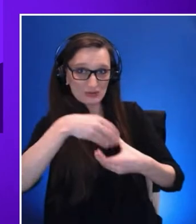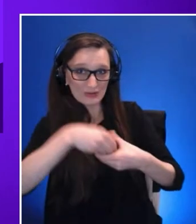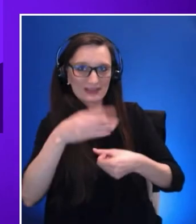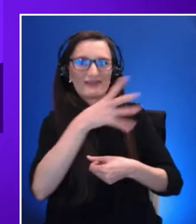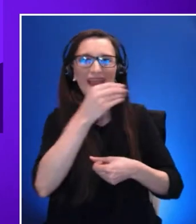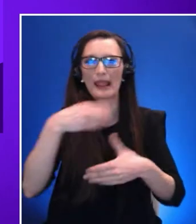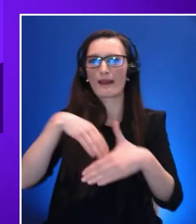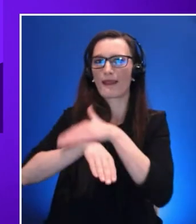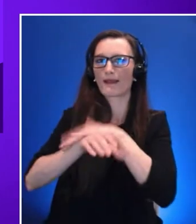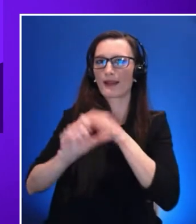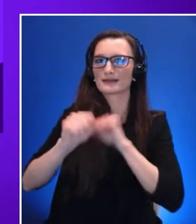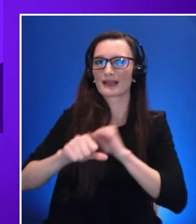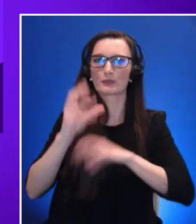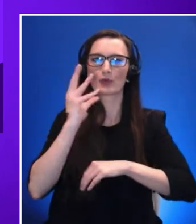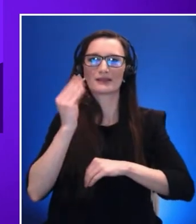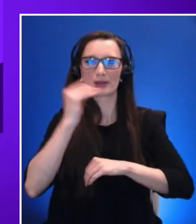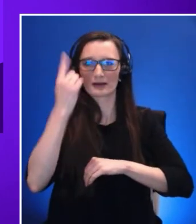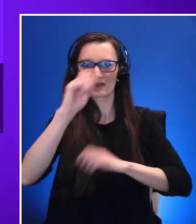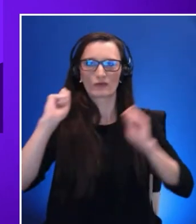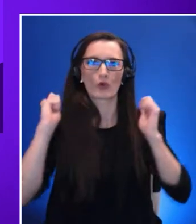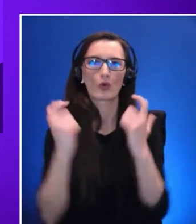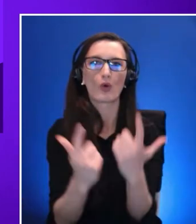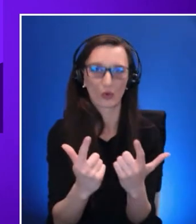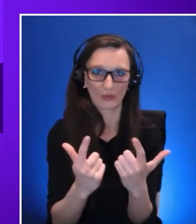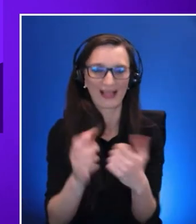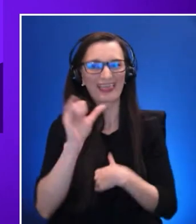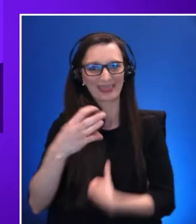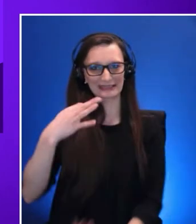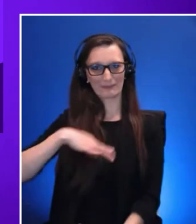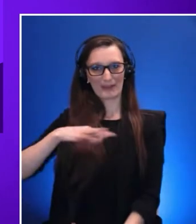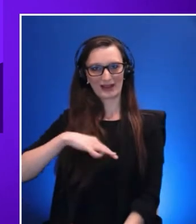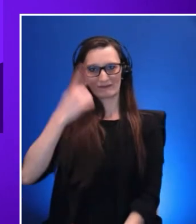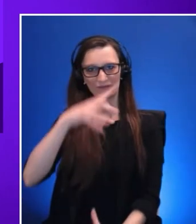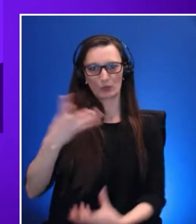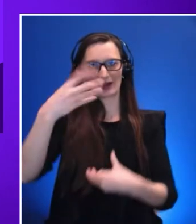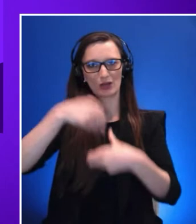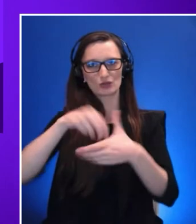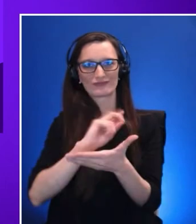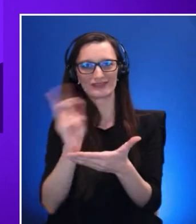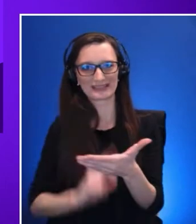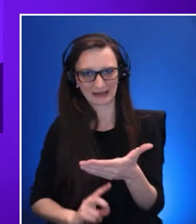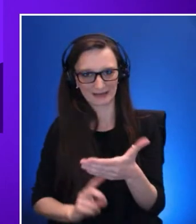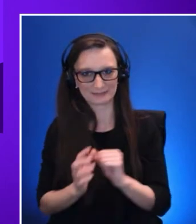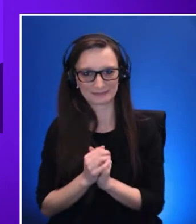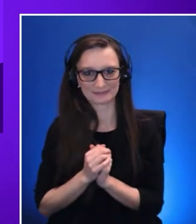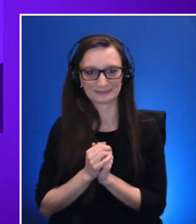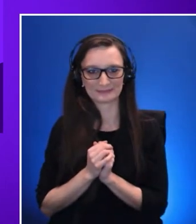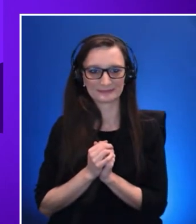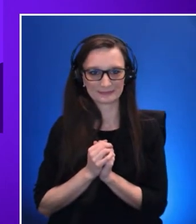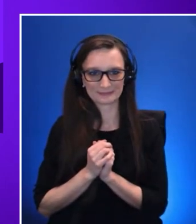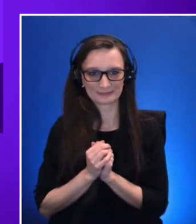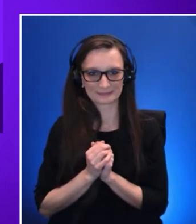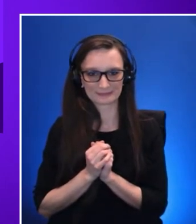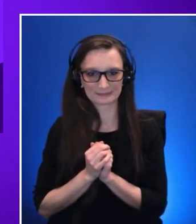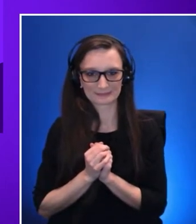which are the benefits of inclusive design. Let me share four of them. Amongst others